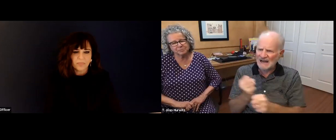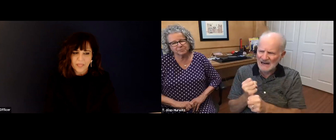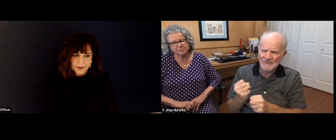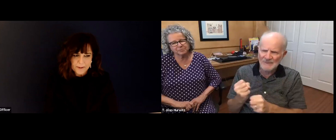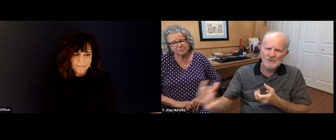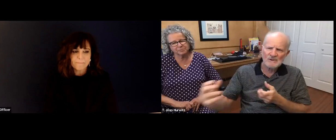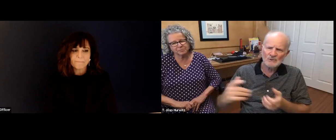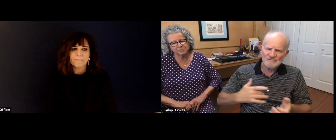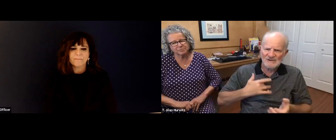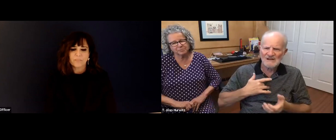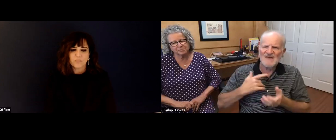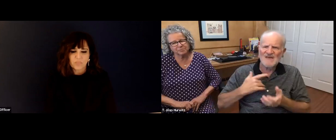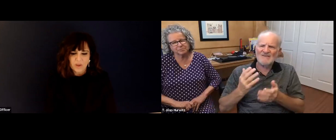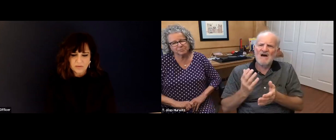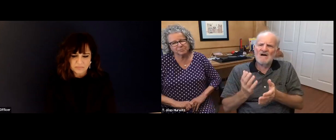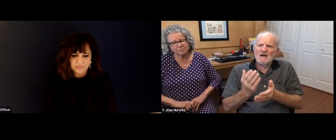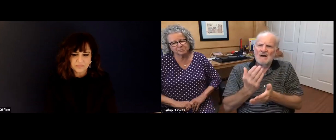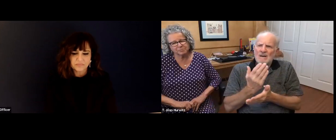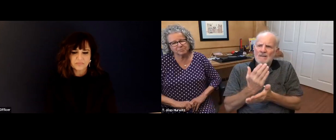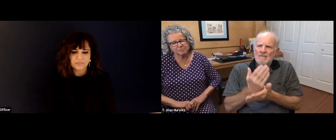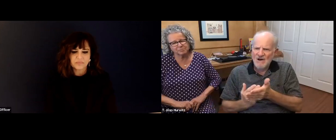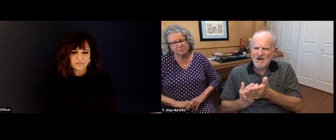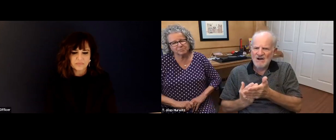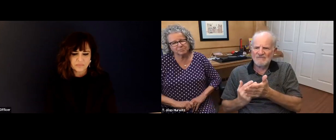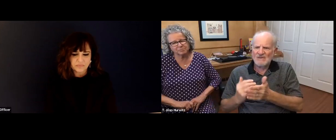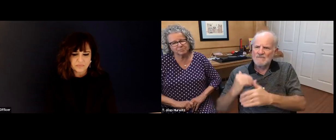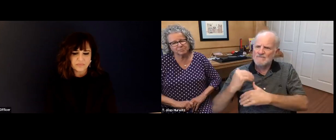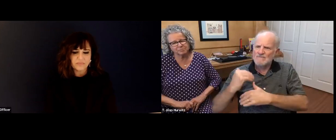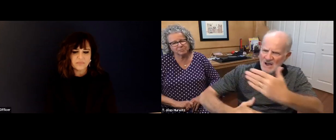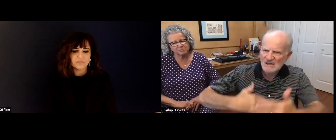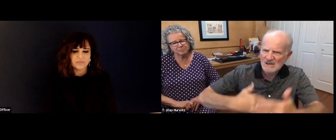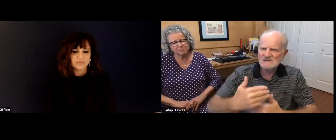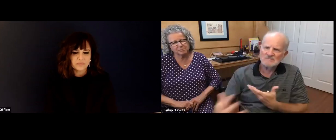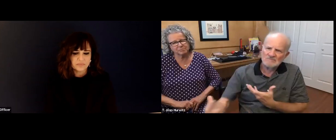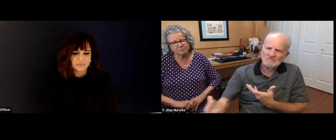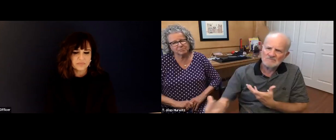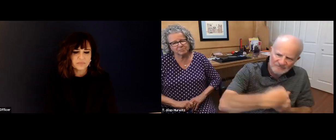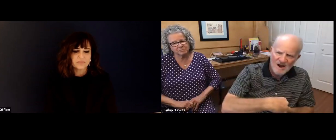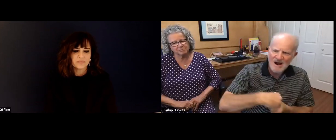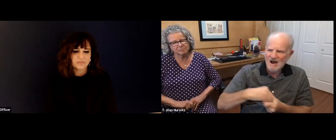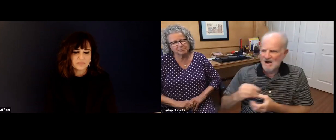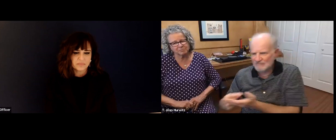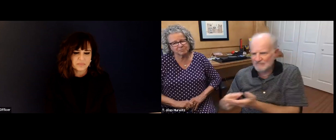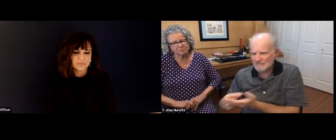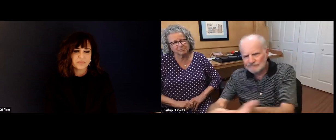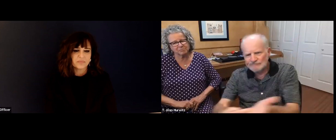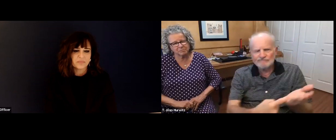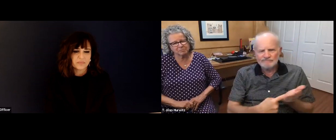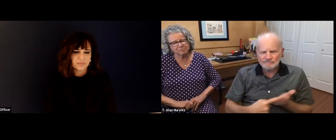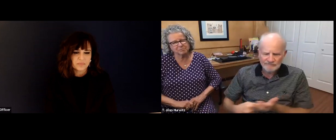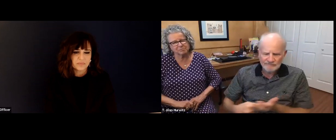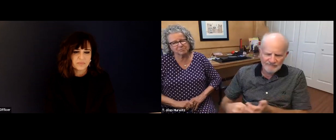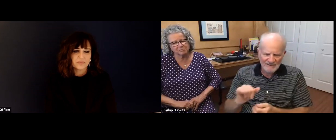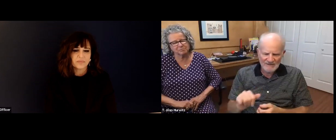process. I think also team building is critical. That's